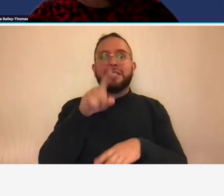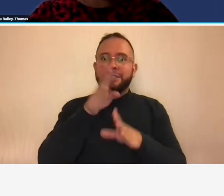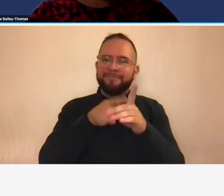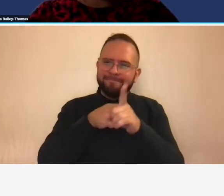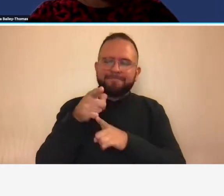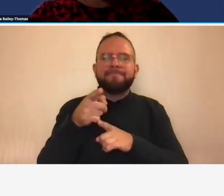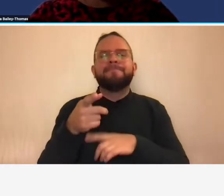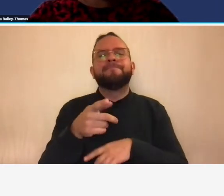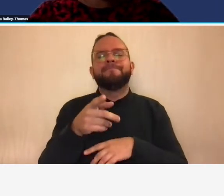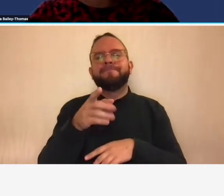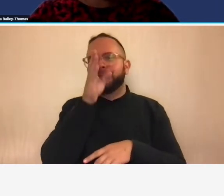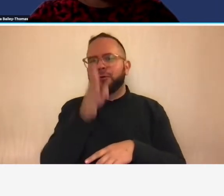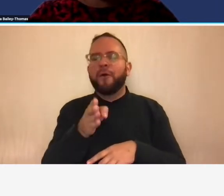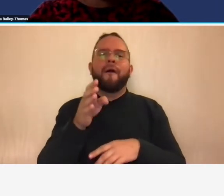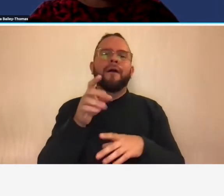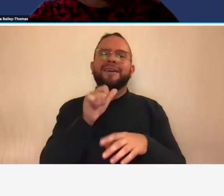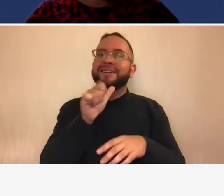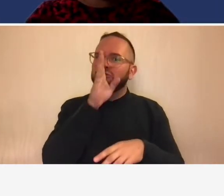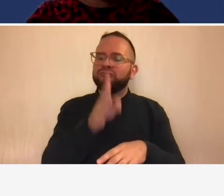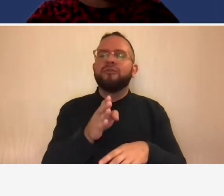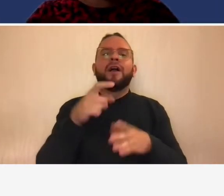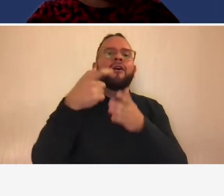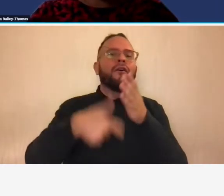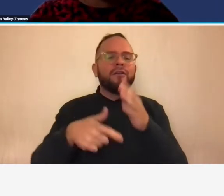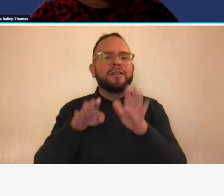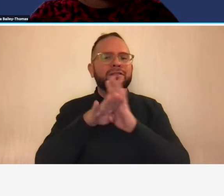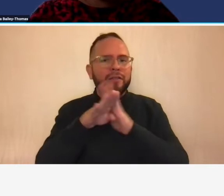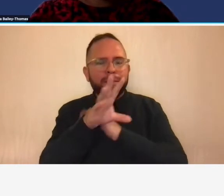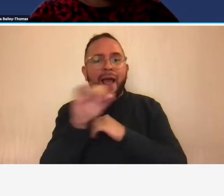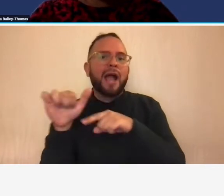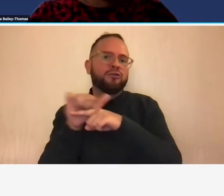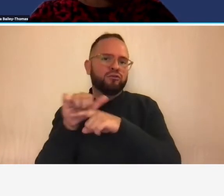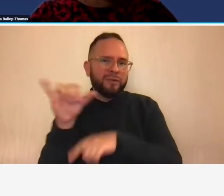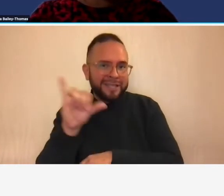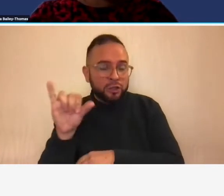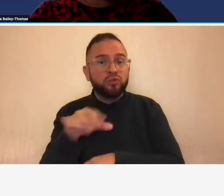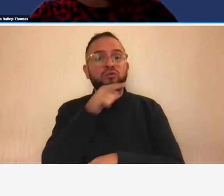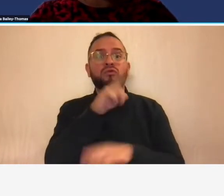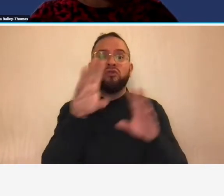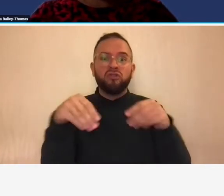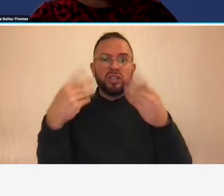rate development accounting systems compliance and training she provides consultant audit services to